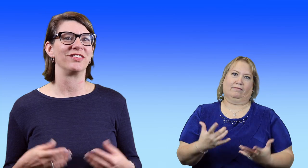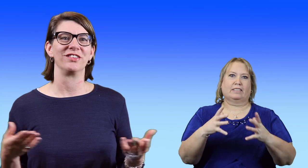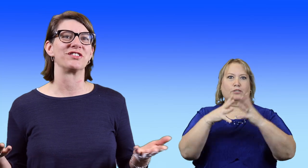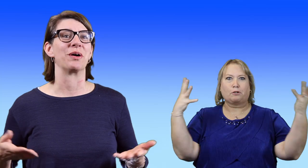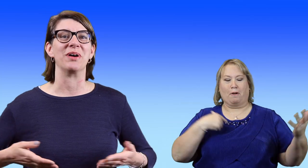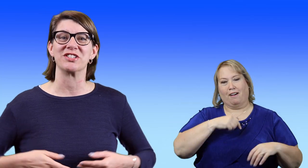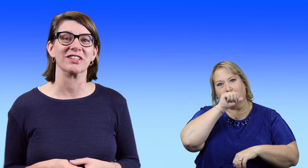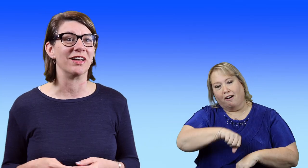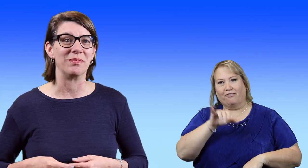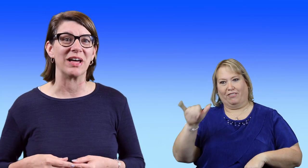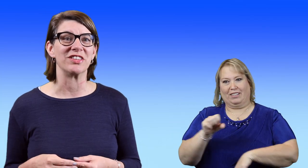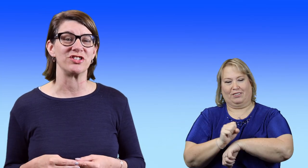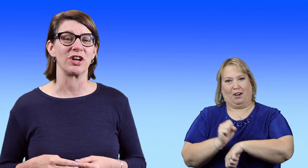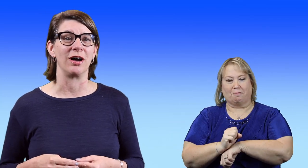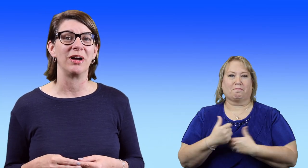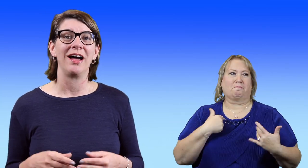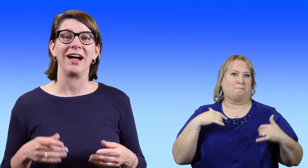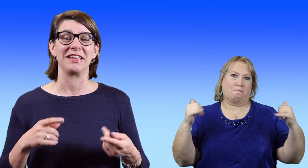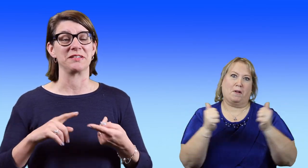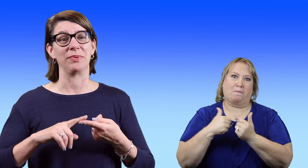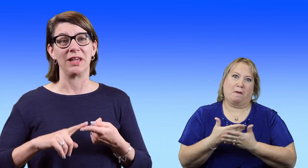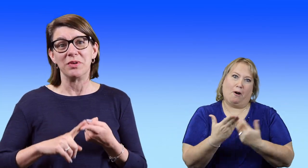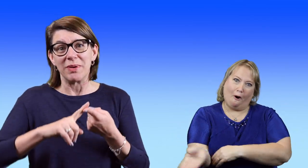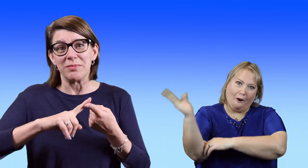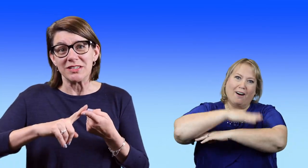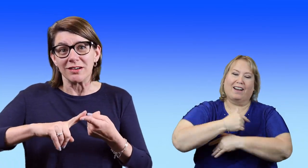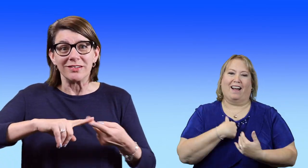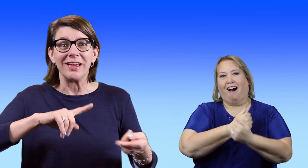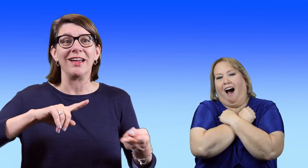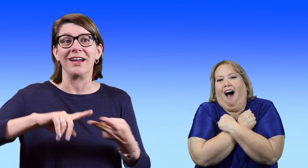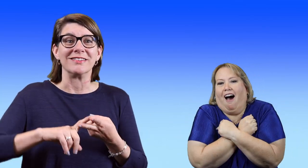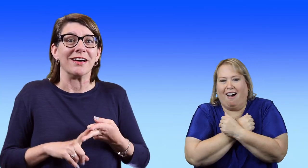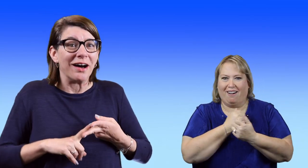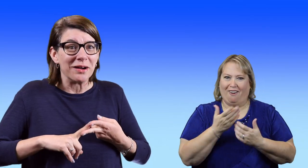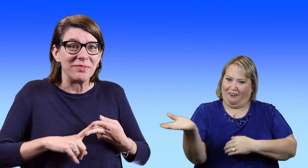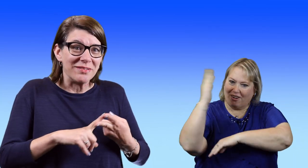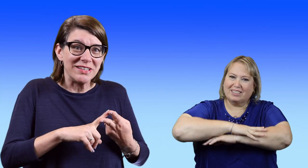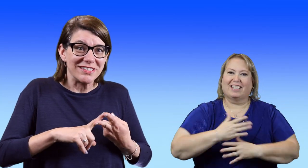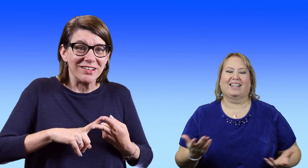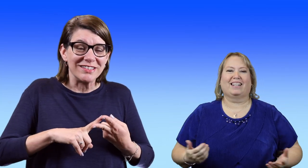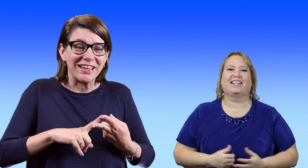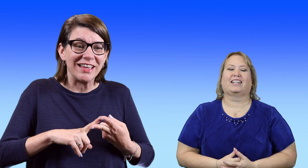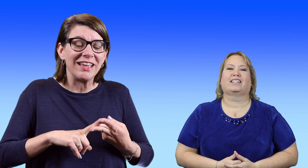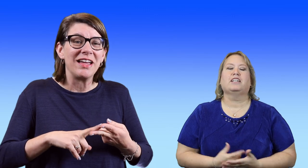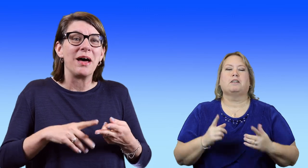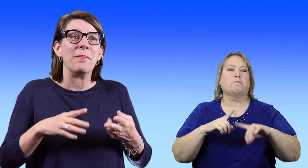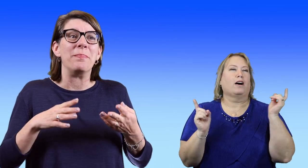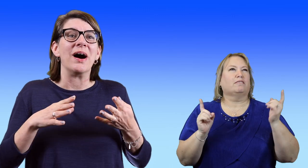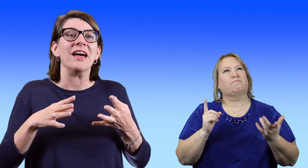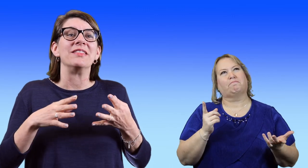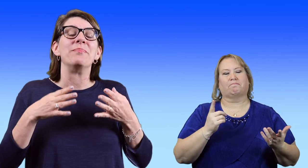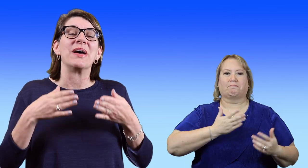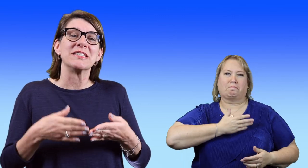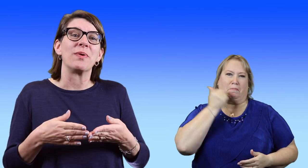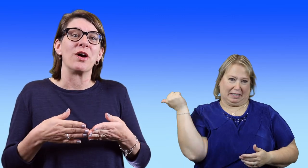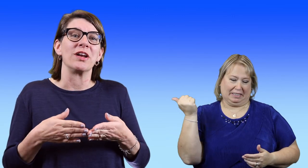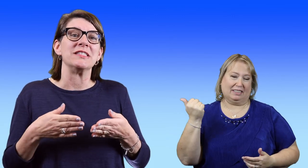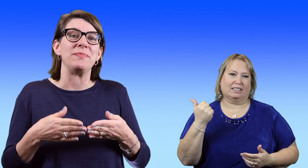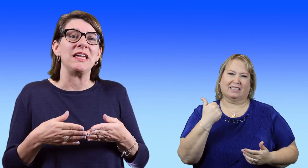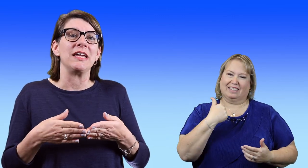There's so much to love about this job. I get to play with babies all day. I get to hug babies all day but the best part is being